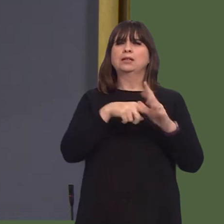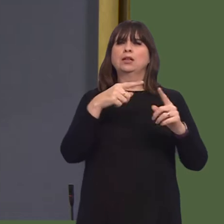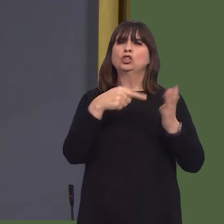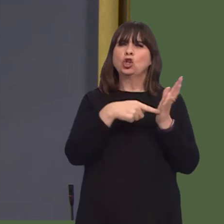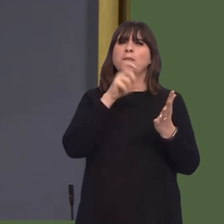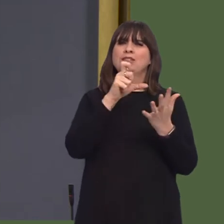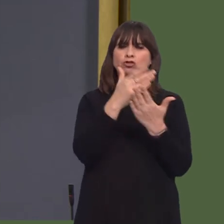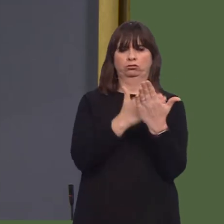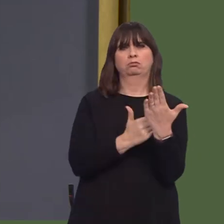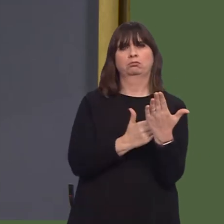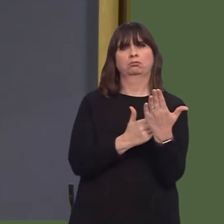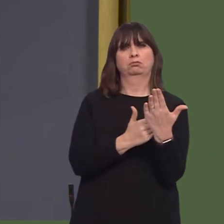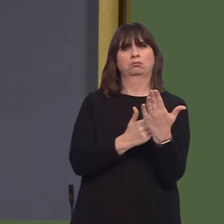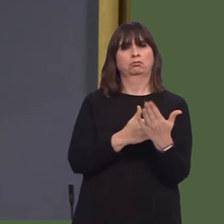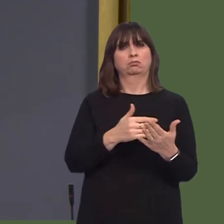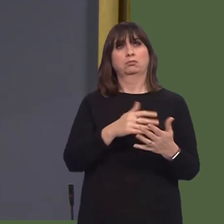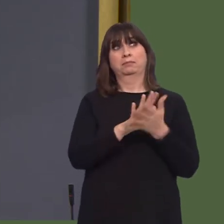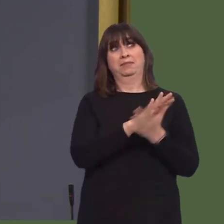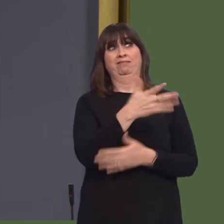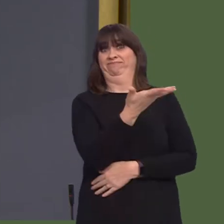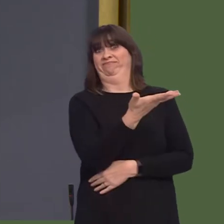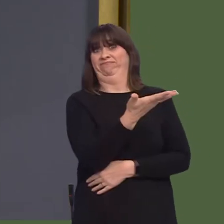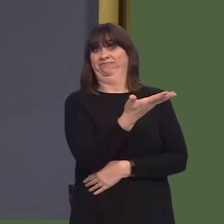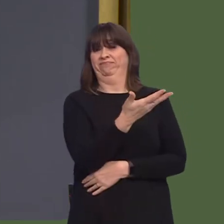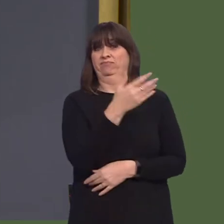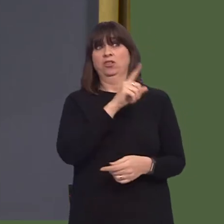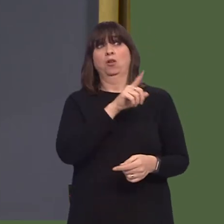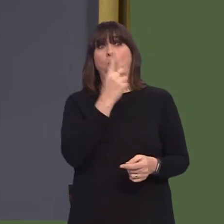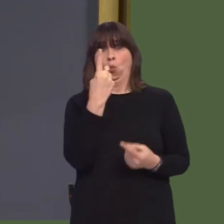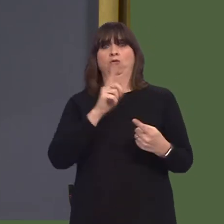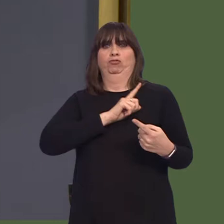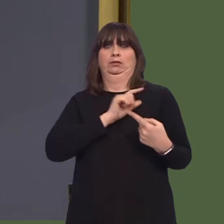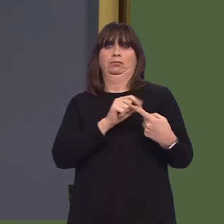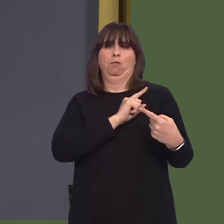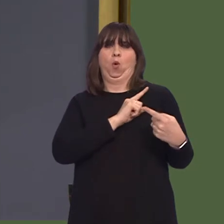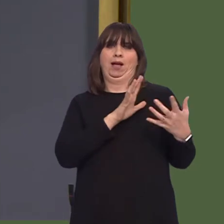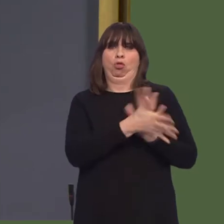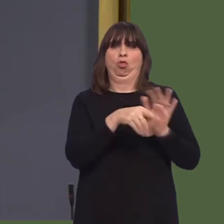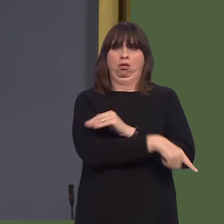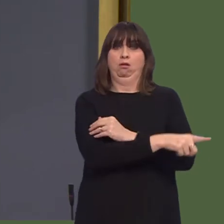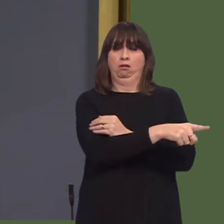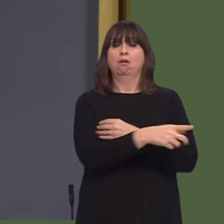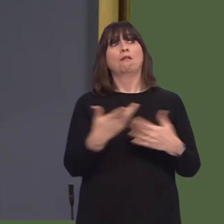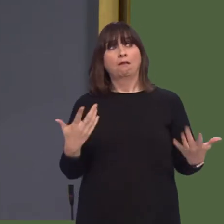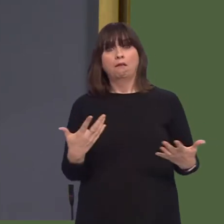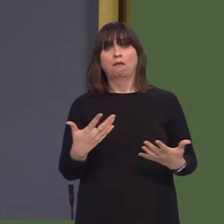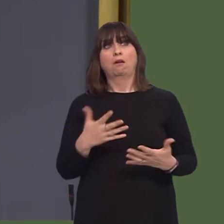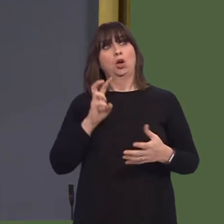Transport for Wales has the appropriate expertise in place to deal with this. We are in discussions with Abellio Rail Cymru about the complex situationóand it is complexóthat